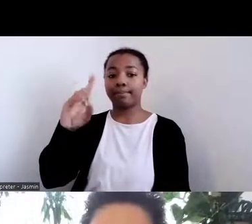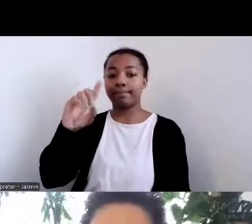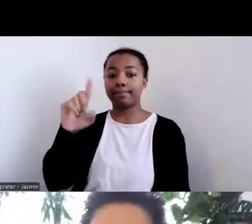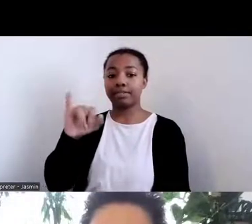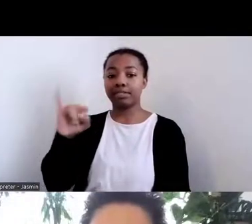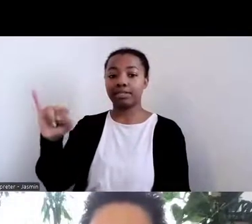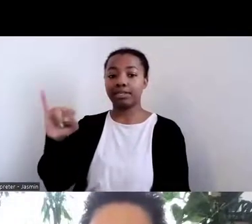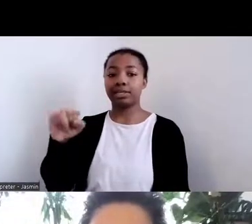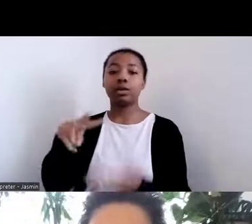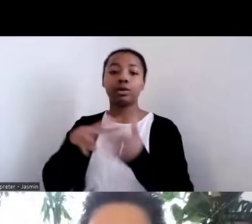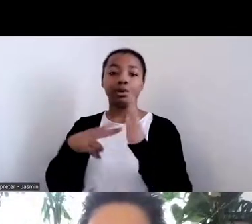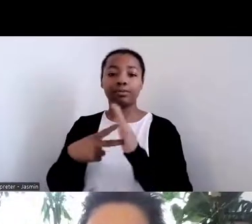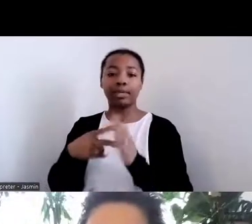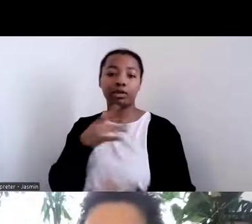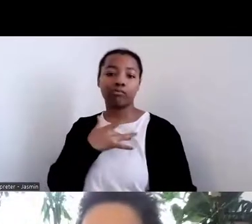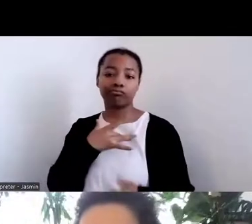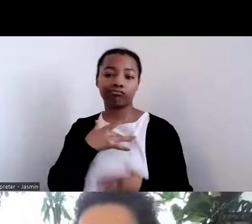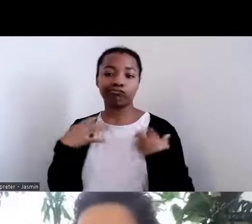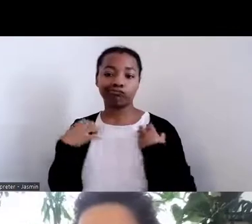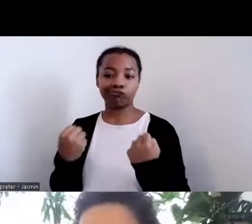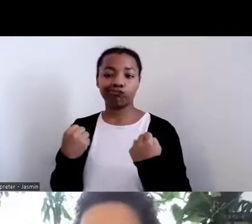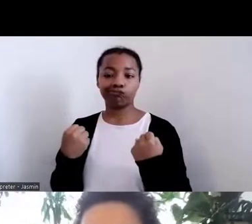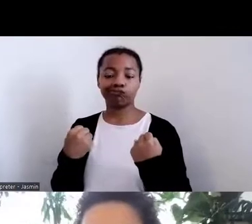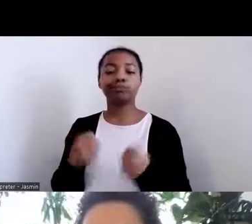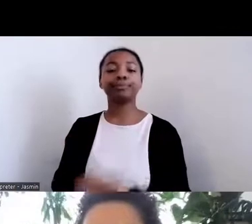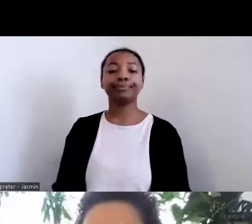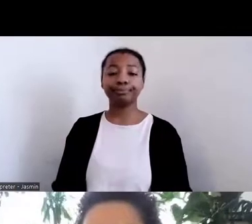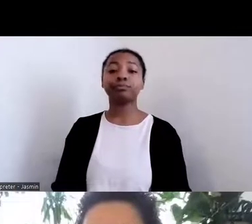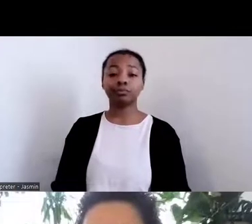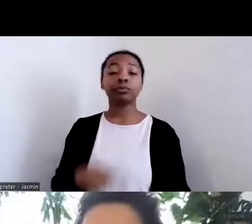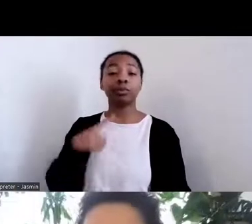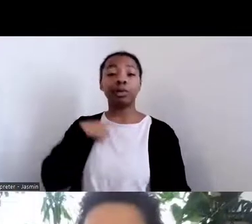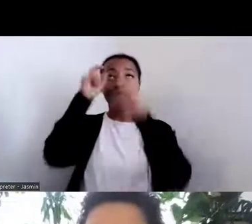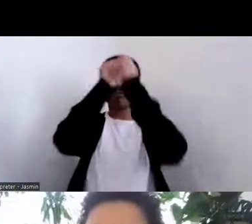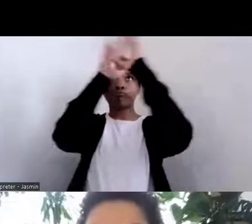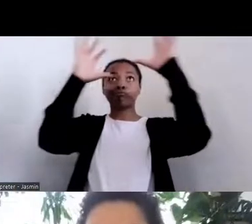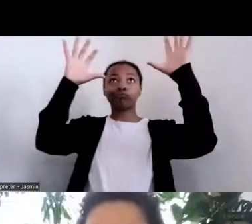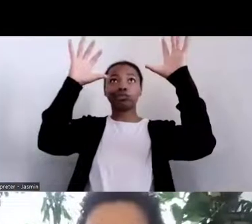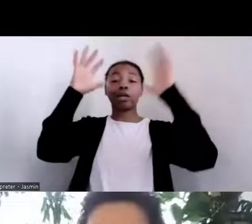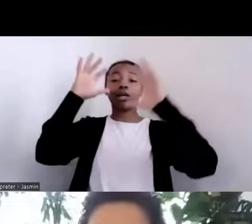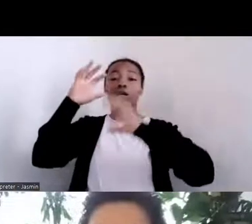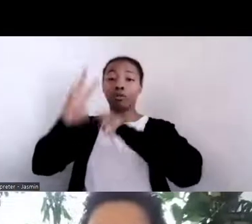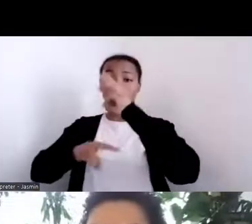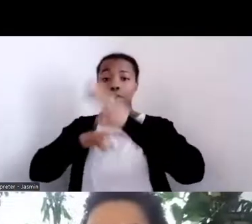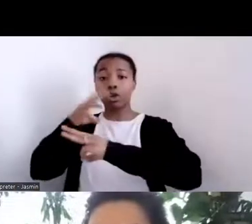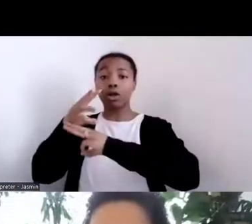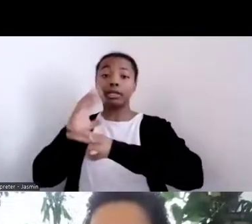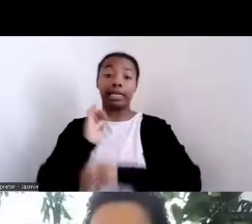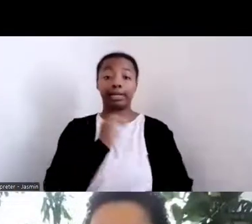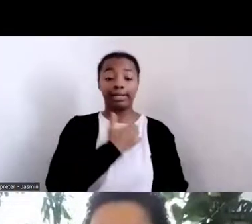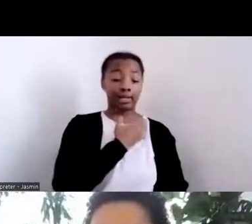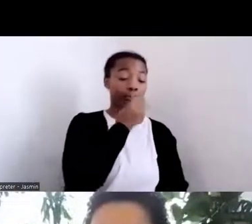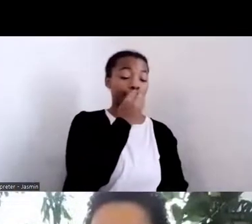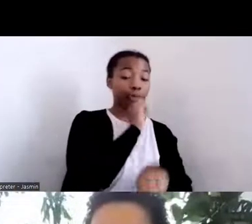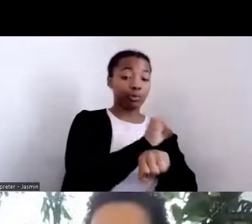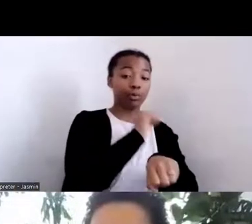And as we think about the role of food in our work, we think about the healing aspects, and the healing framework is really